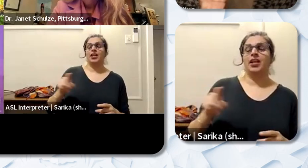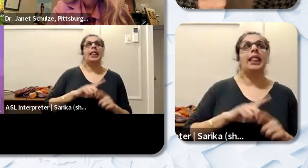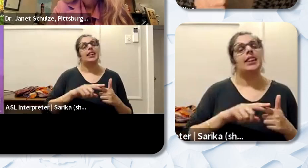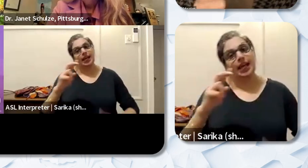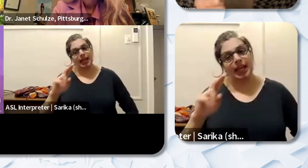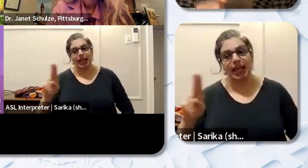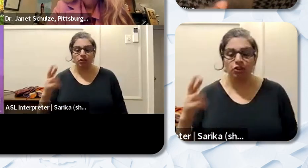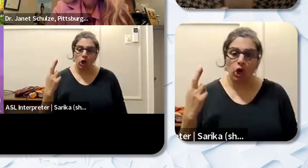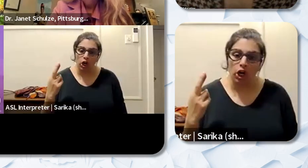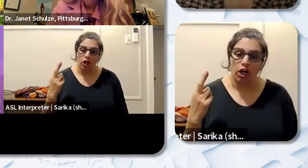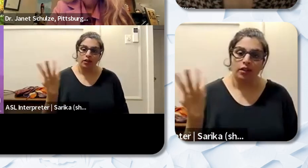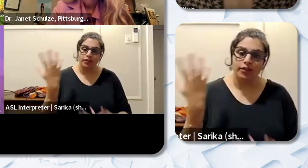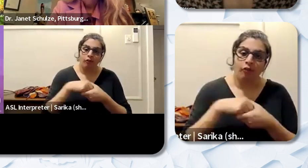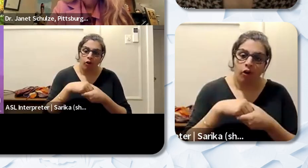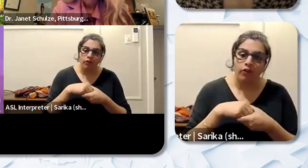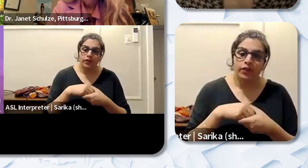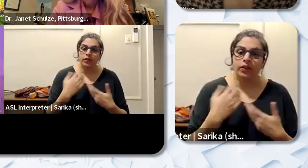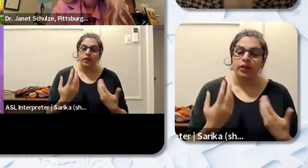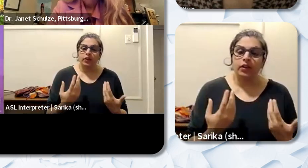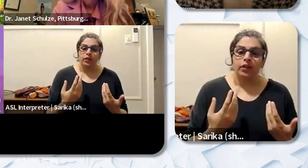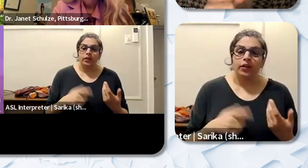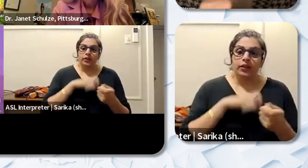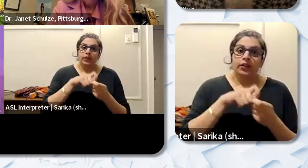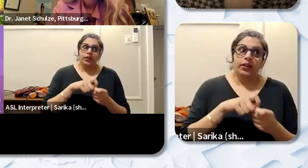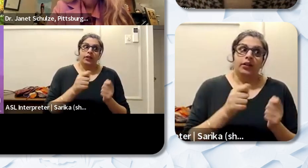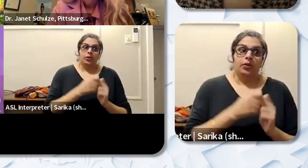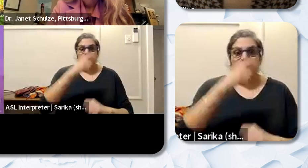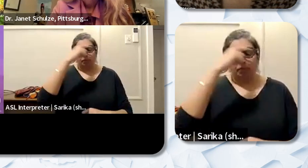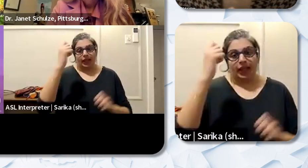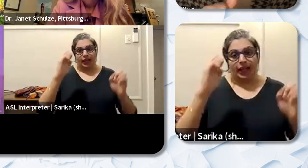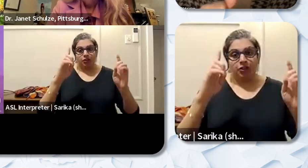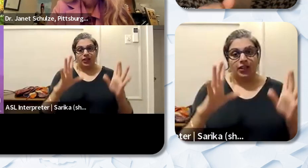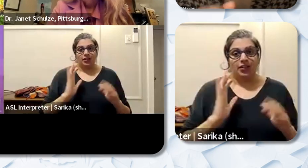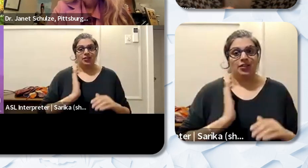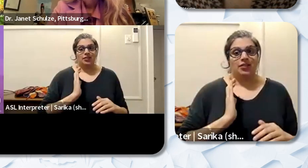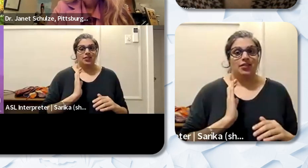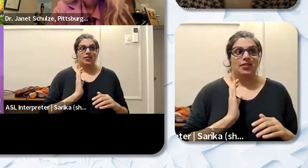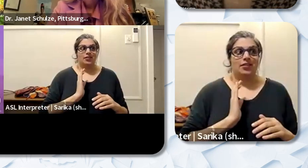and the especially with Black educators. The passion that we see in Black educators can